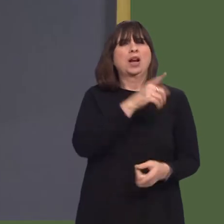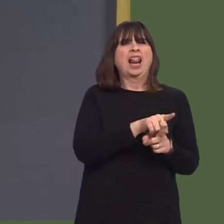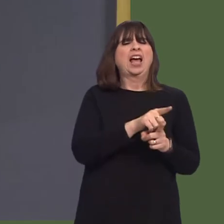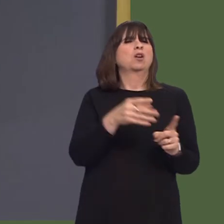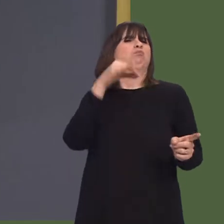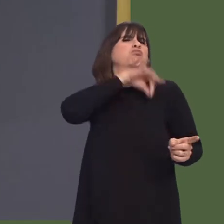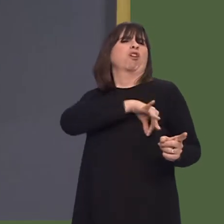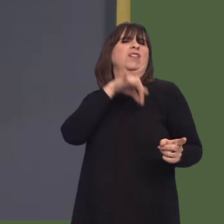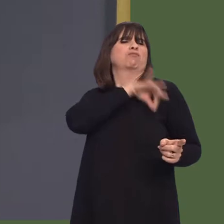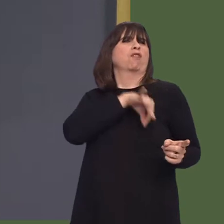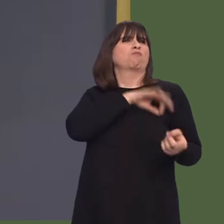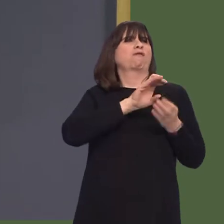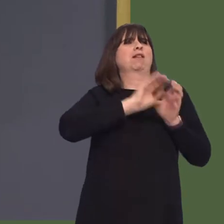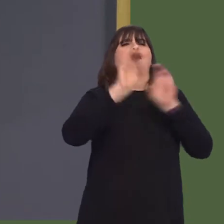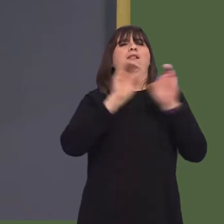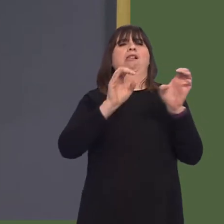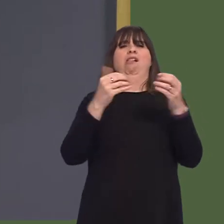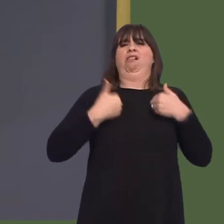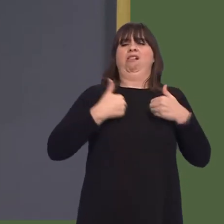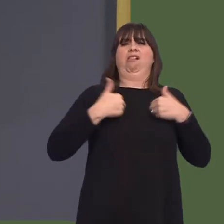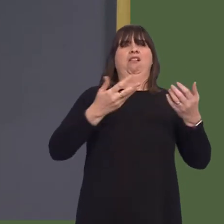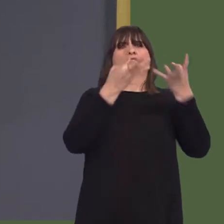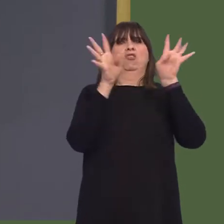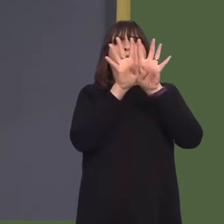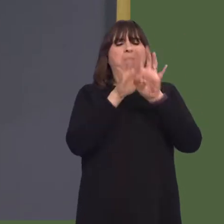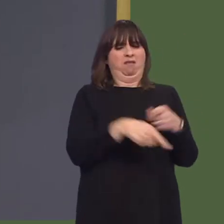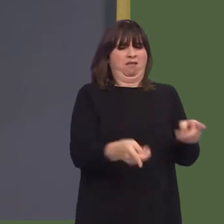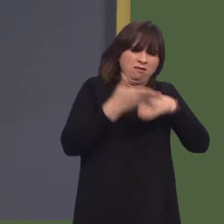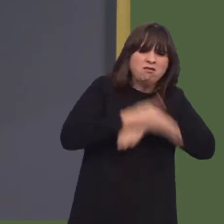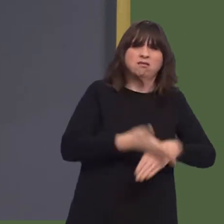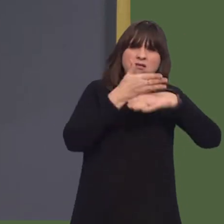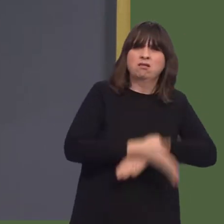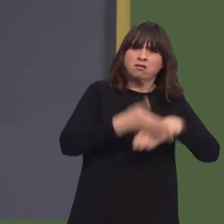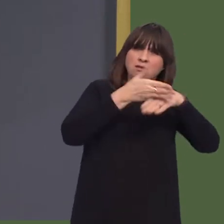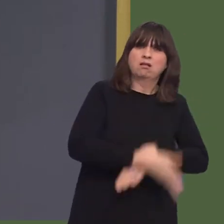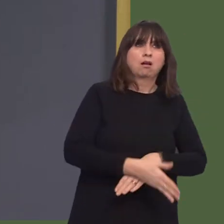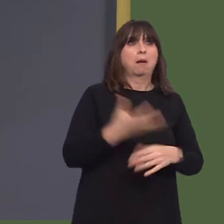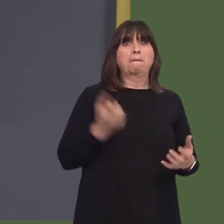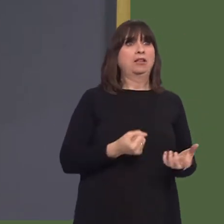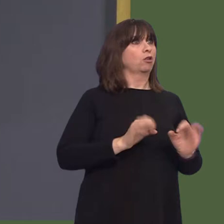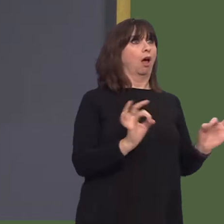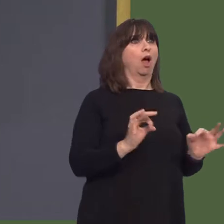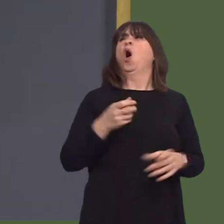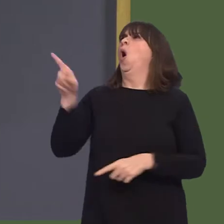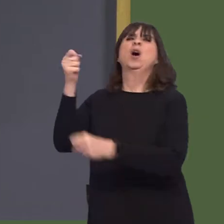the credibility of that bid. Was there any action taken by Transport for Wales, or any involvement by Welsh Government